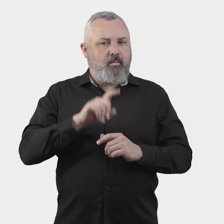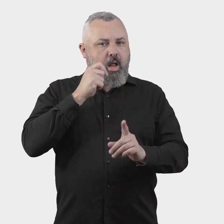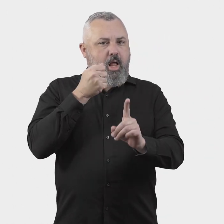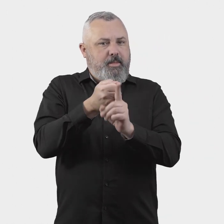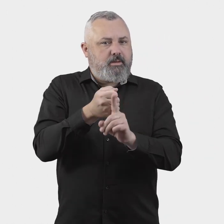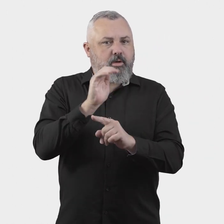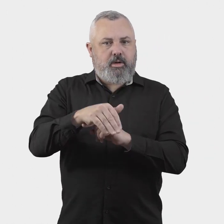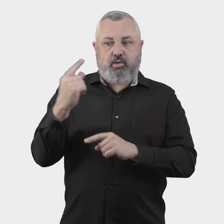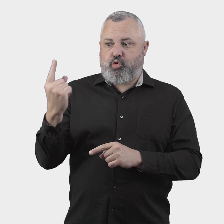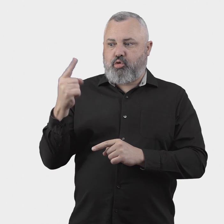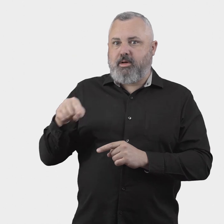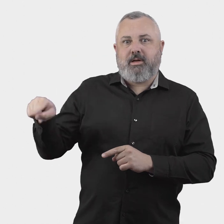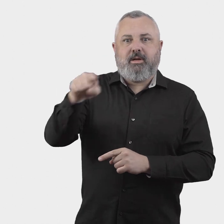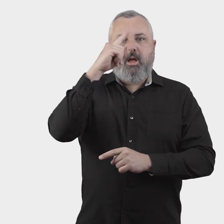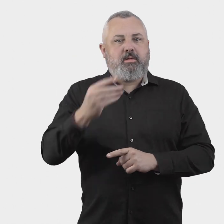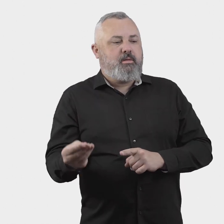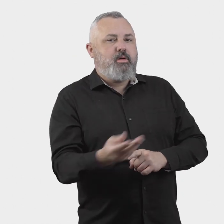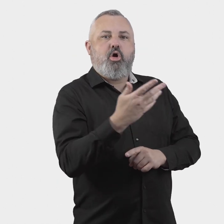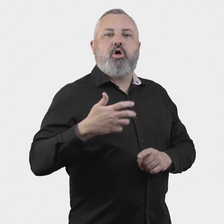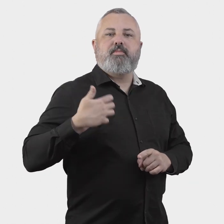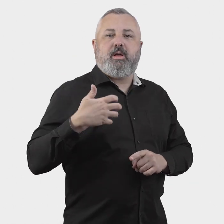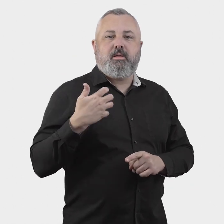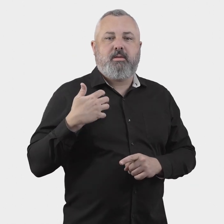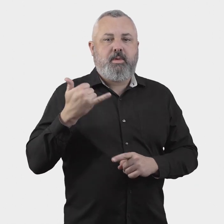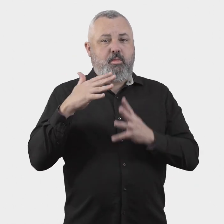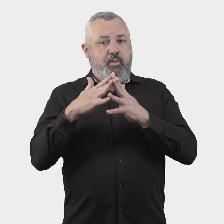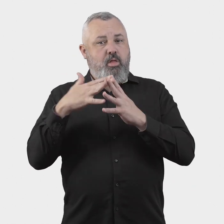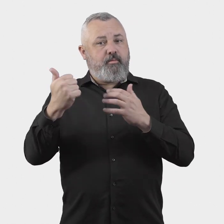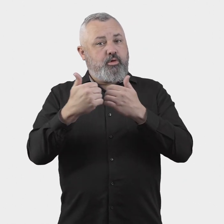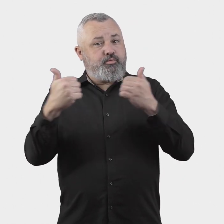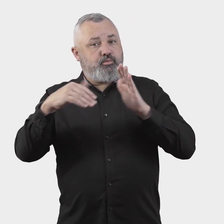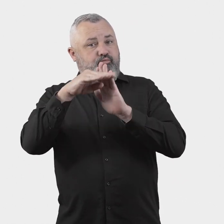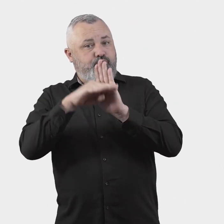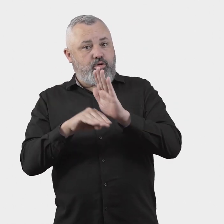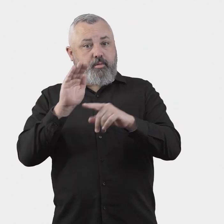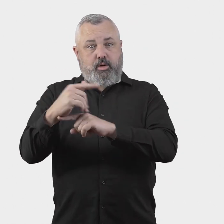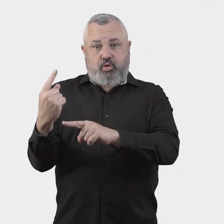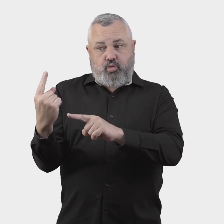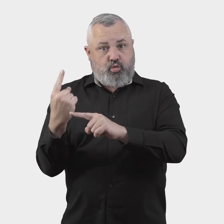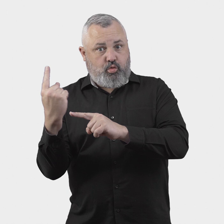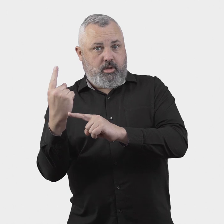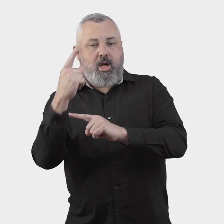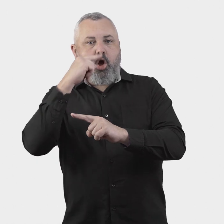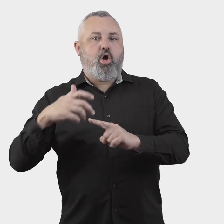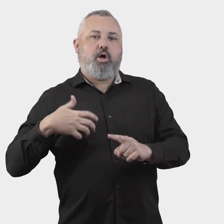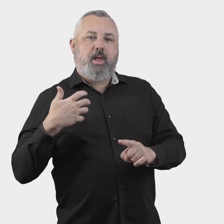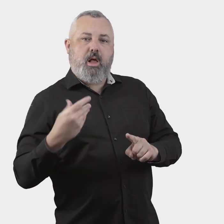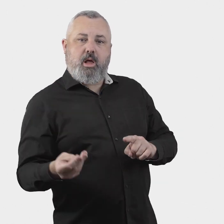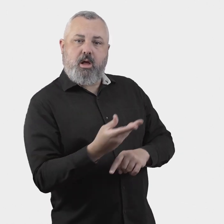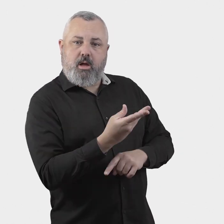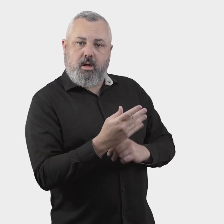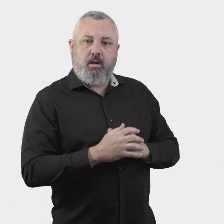However, it may also be appropriate to set out specific criteria for complainant eligibility.